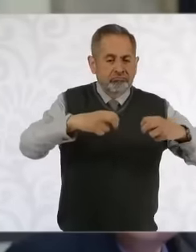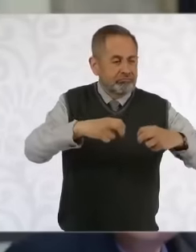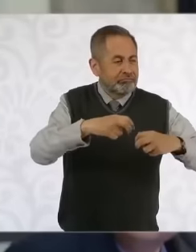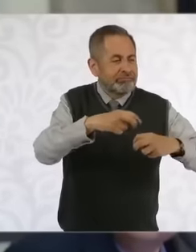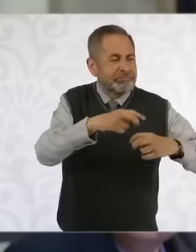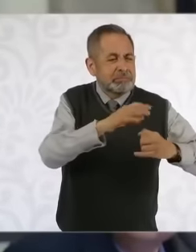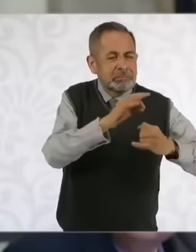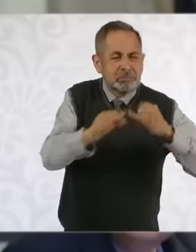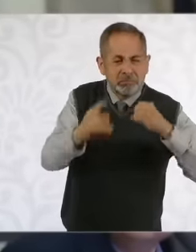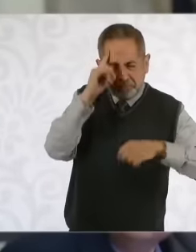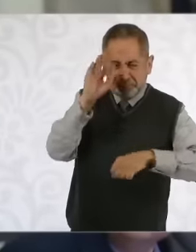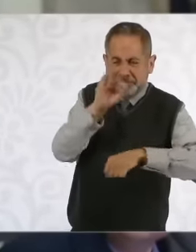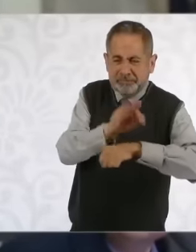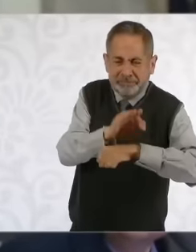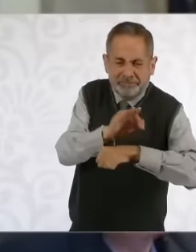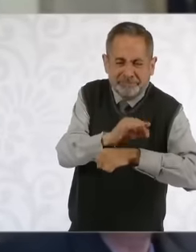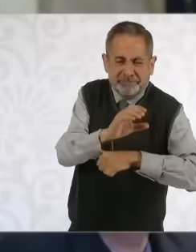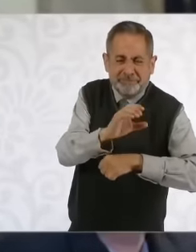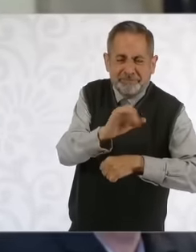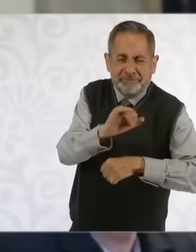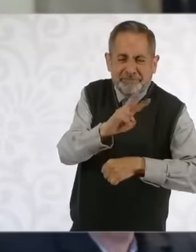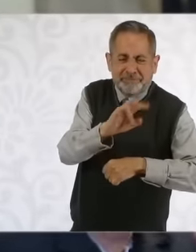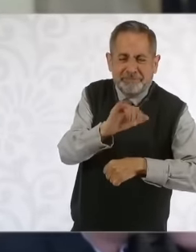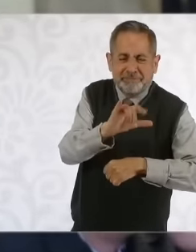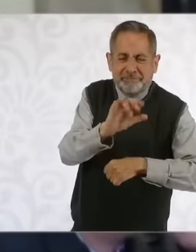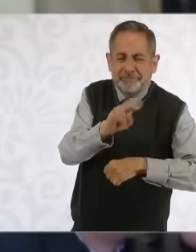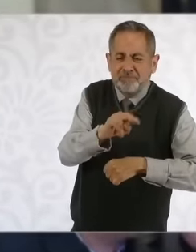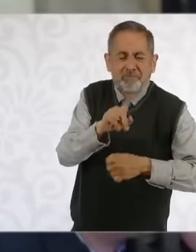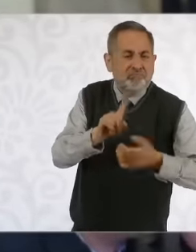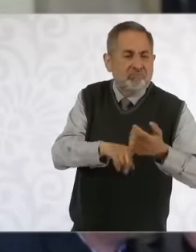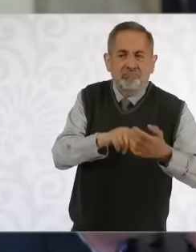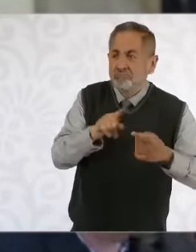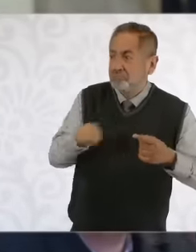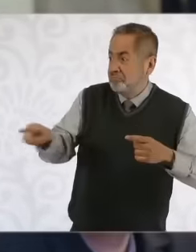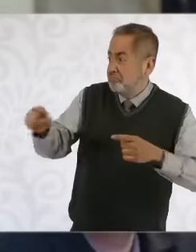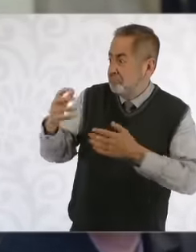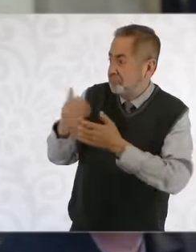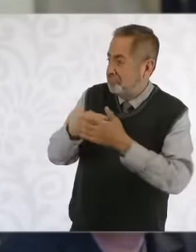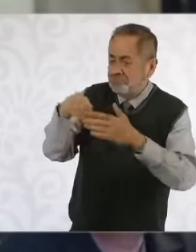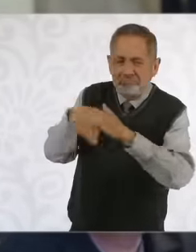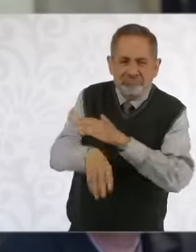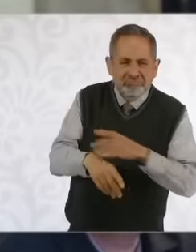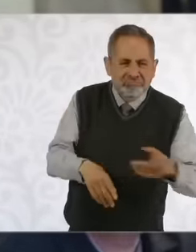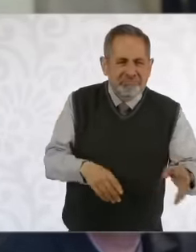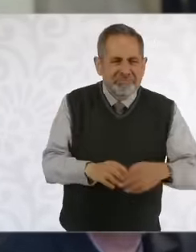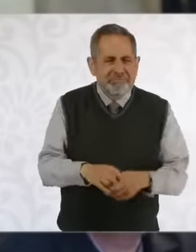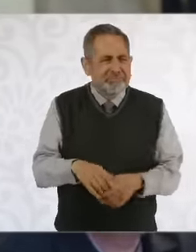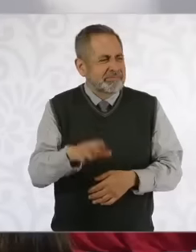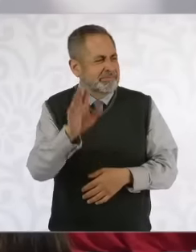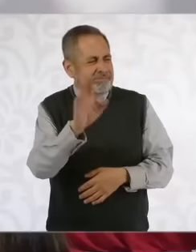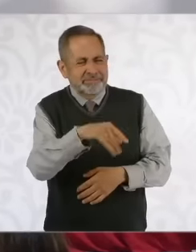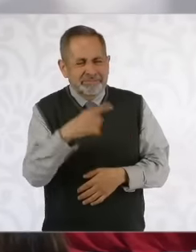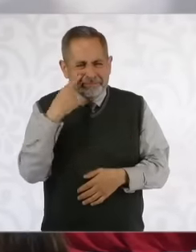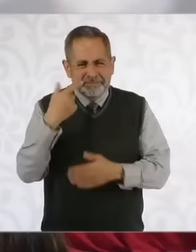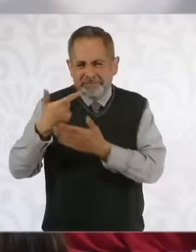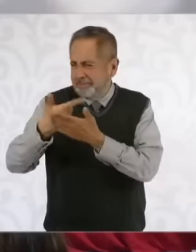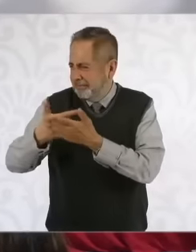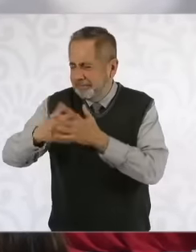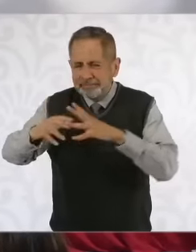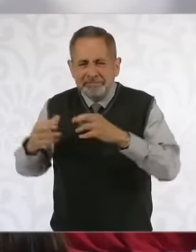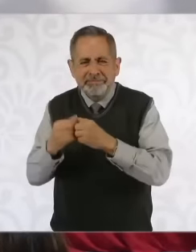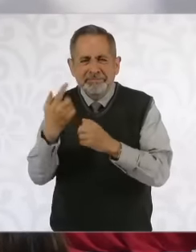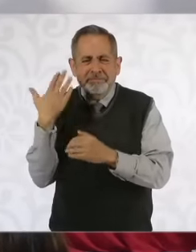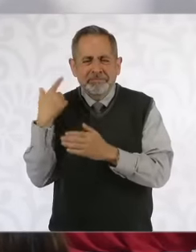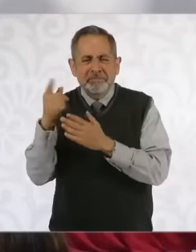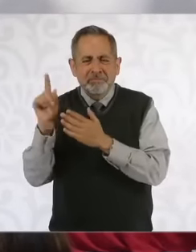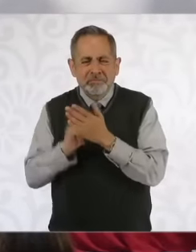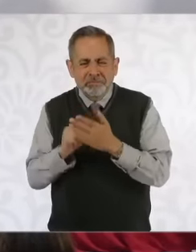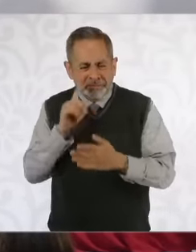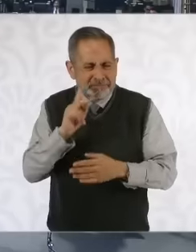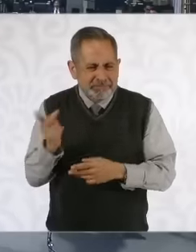civilization and I repeat it and quote verbatim if you have the survey of a month ago I believe